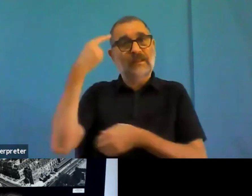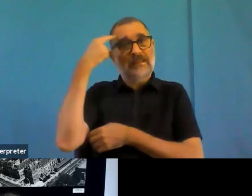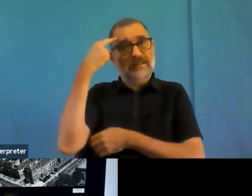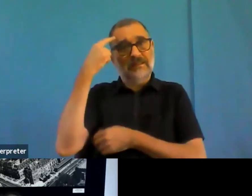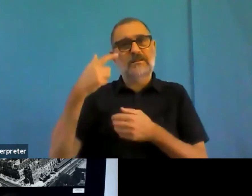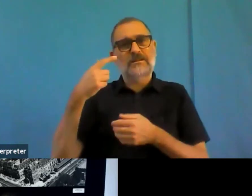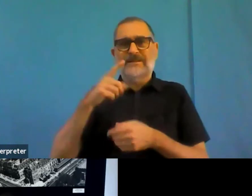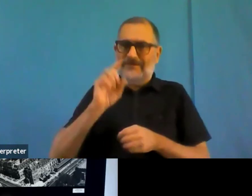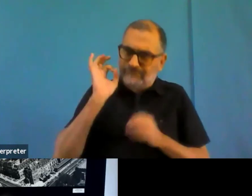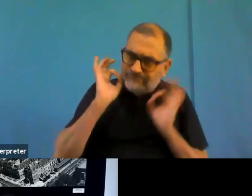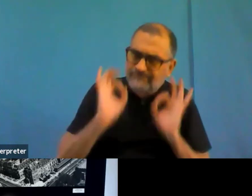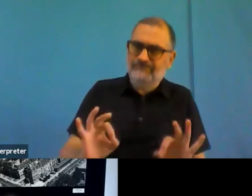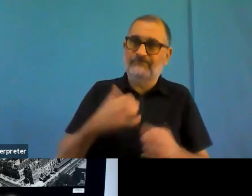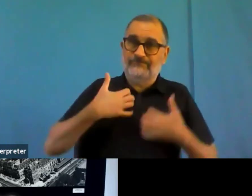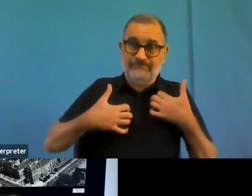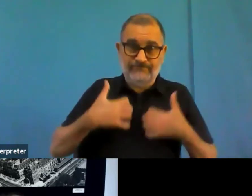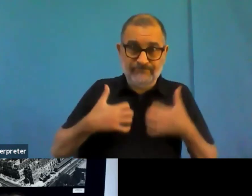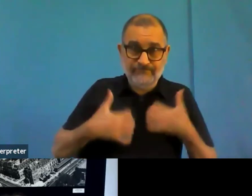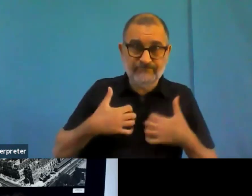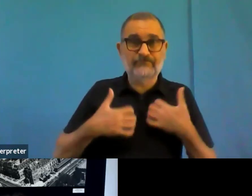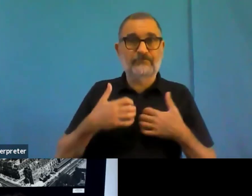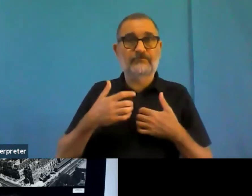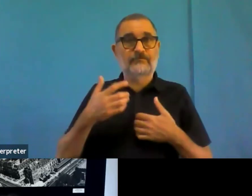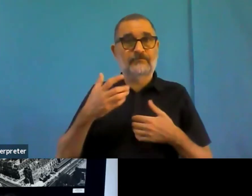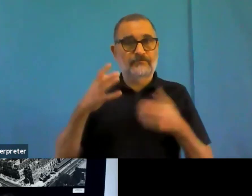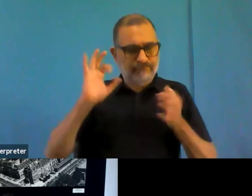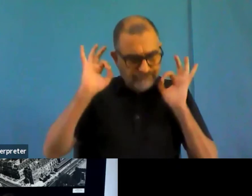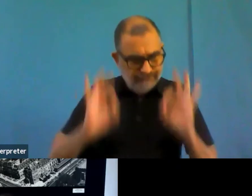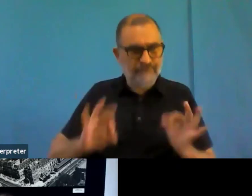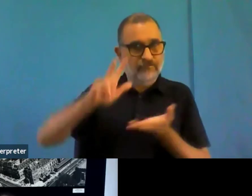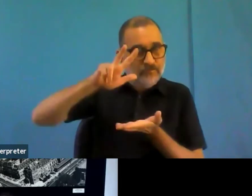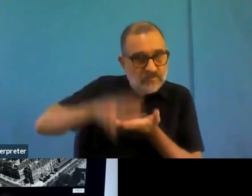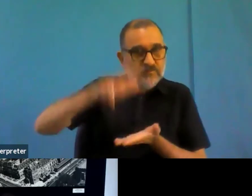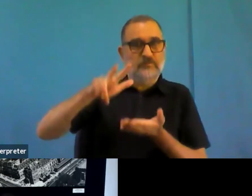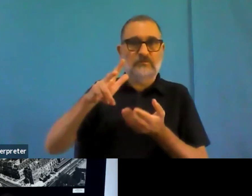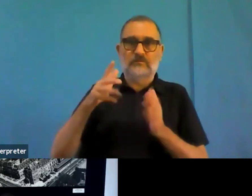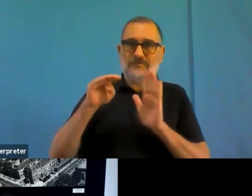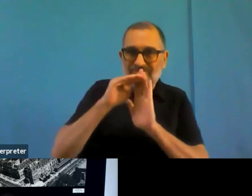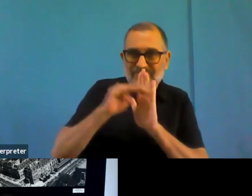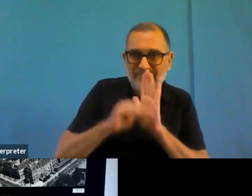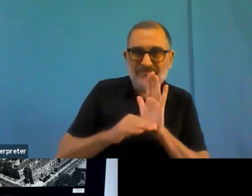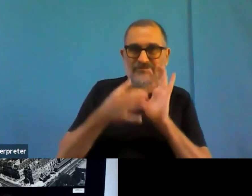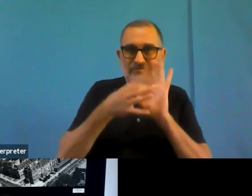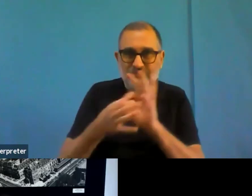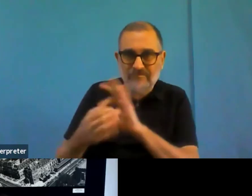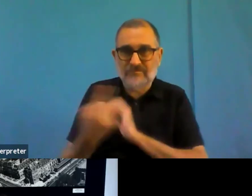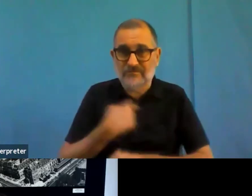For example, we've been thinking about accessibility statements. And would that be a good sort of proxy indicator for how member states are making progress?